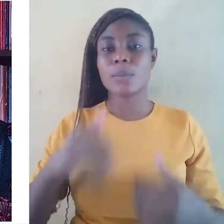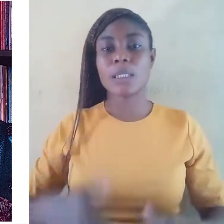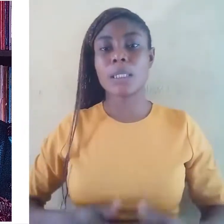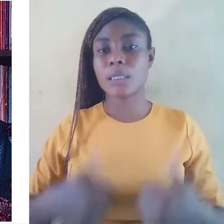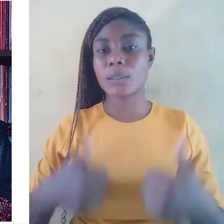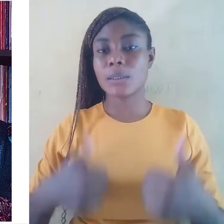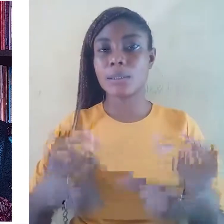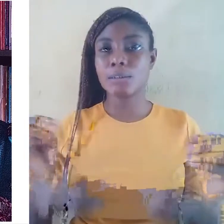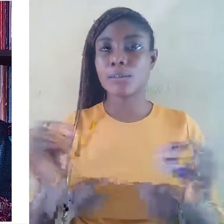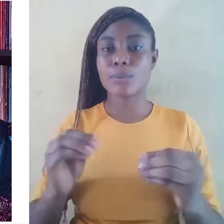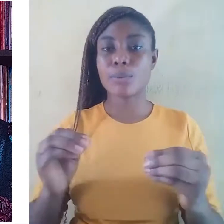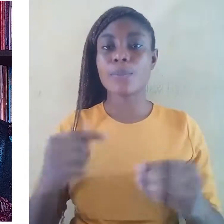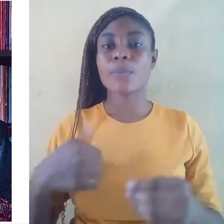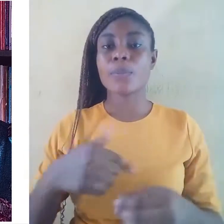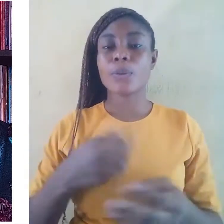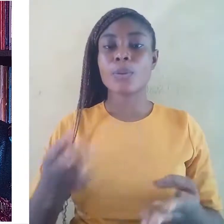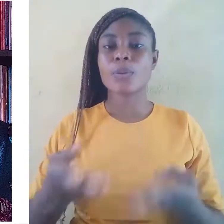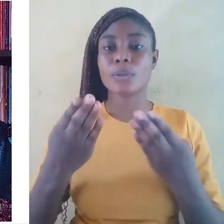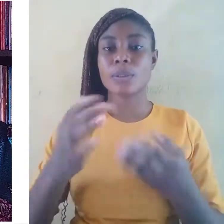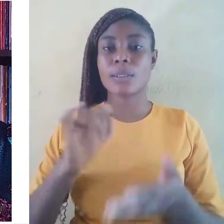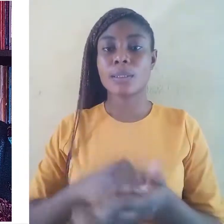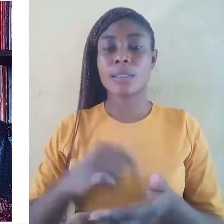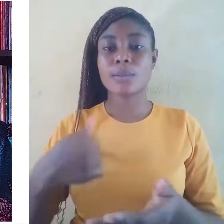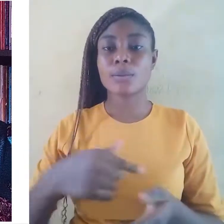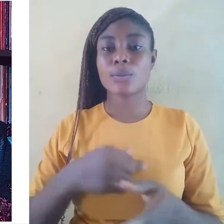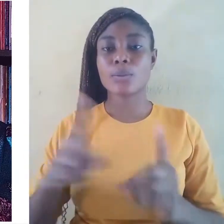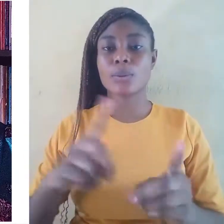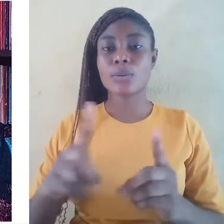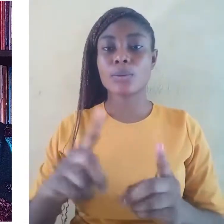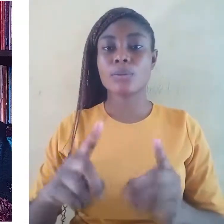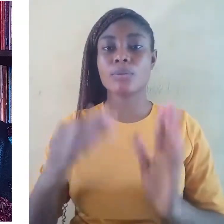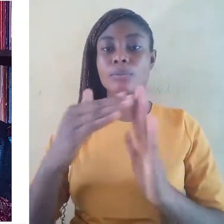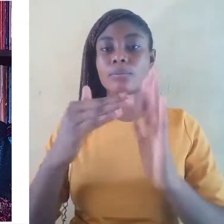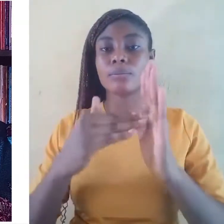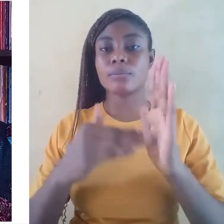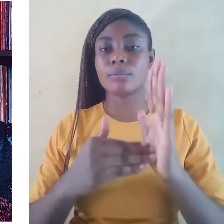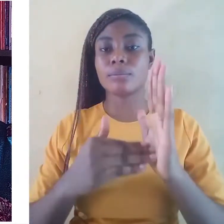We need to do the following: 1.